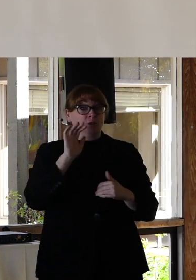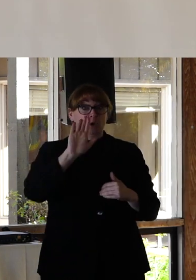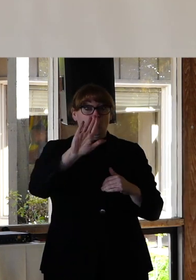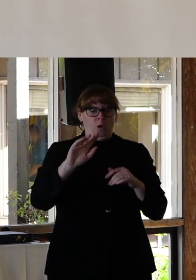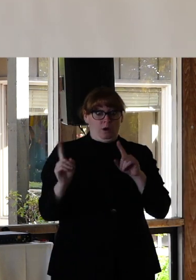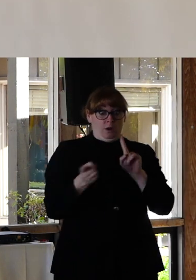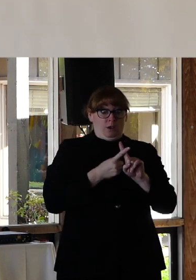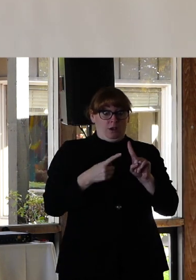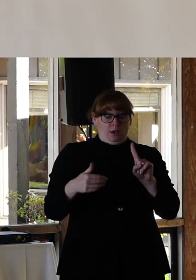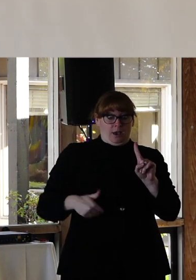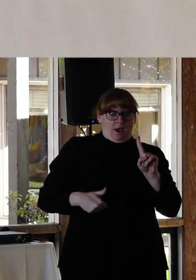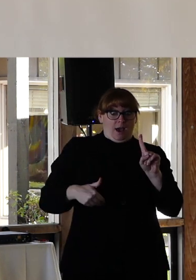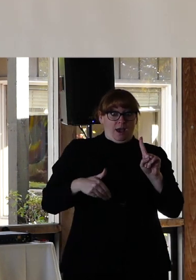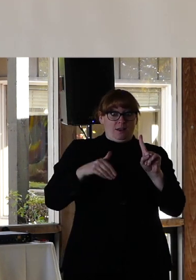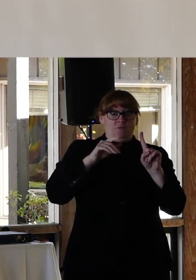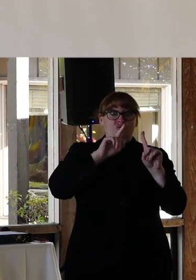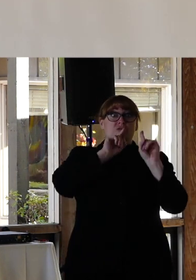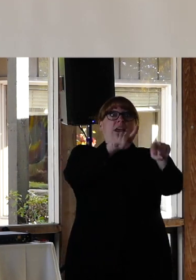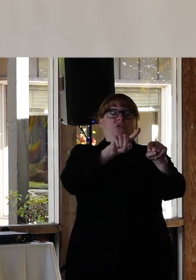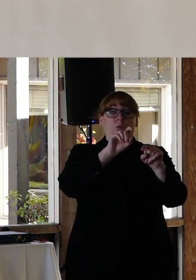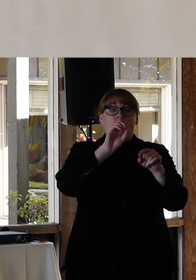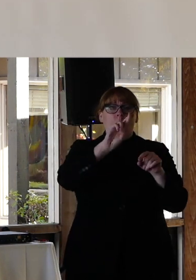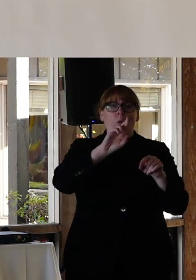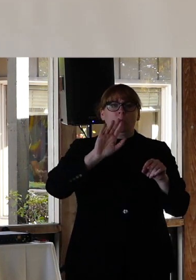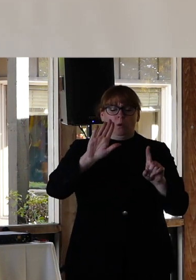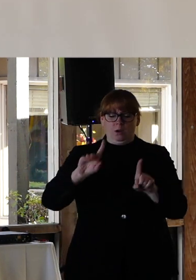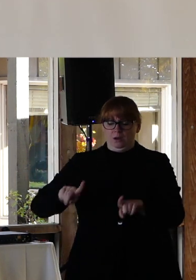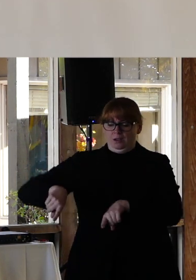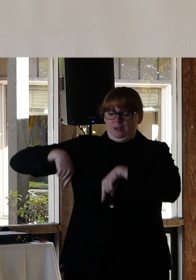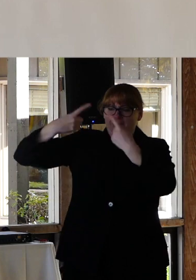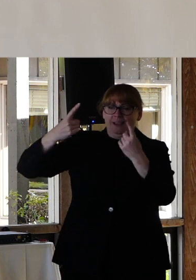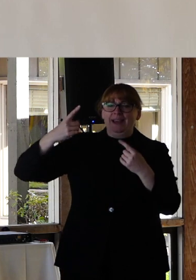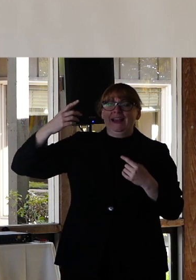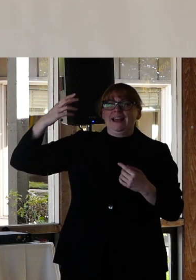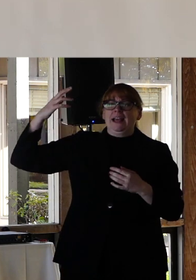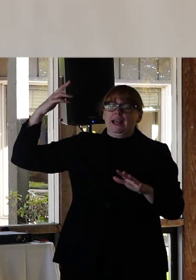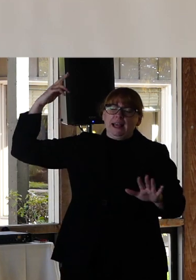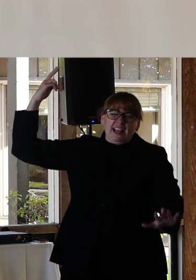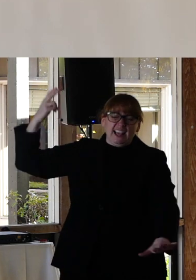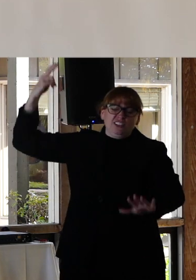because your gut reactions, or your historical Isms, right ? The things that